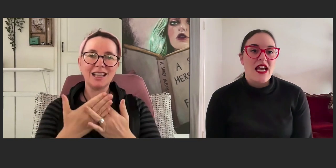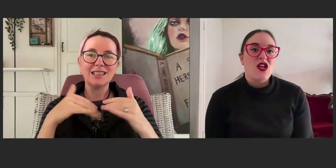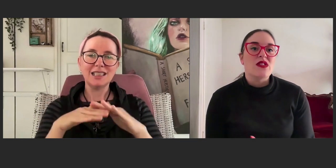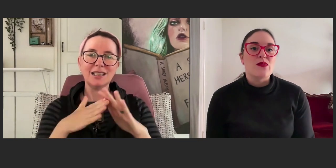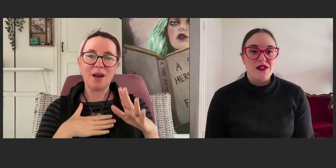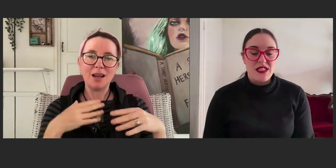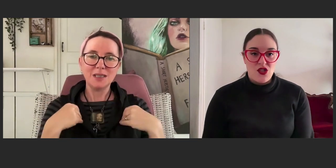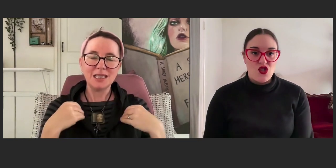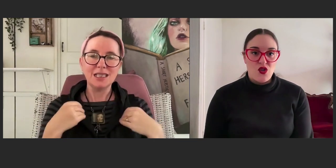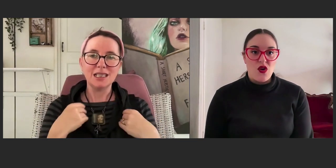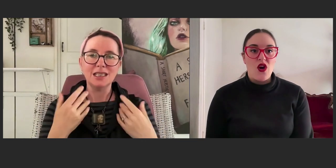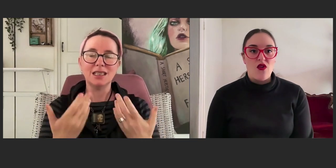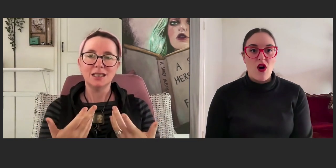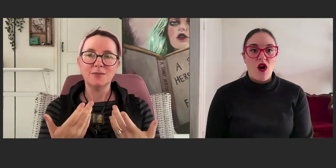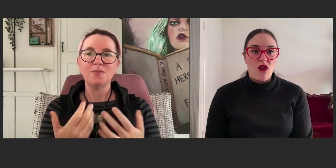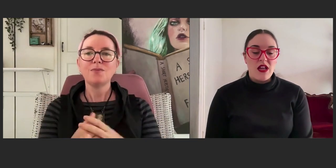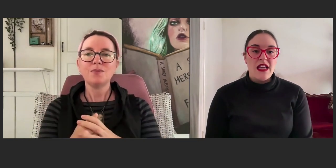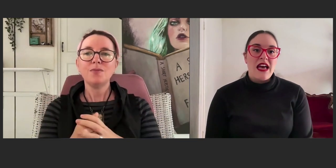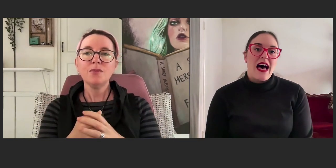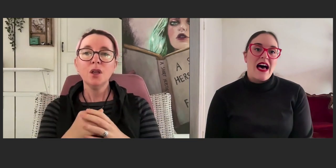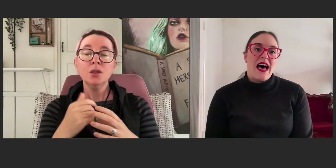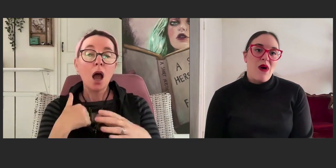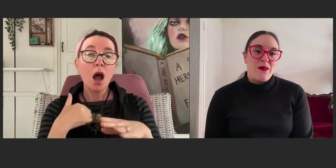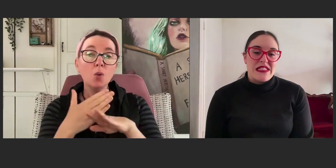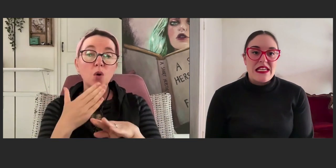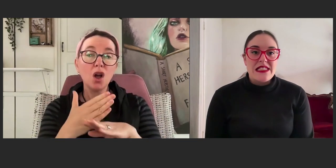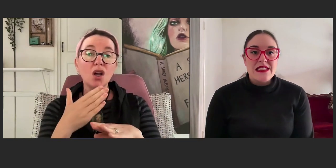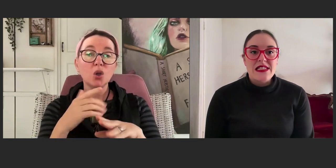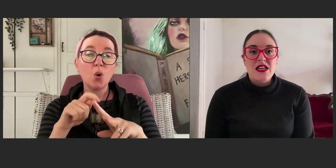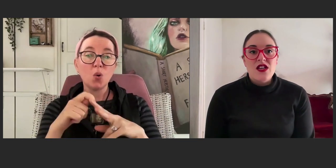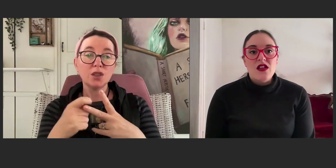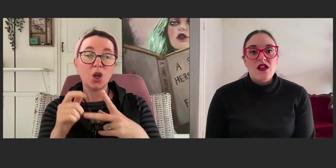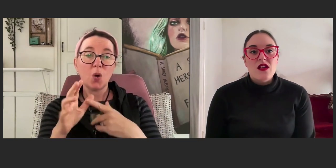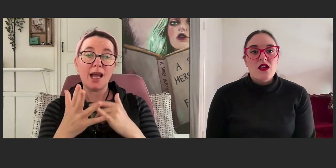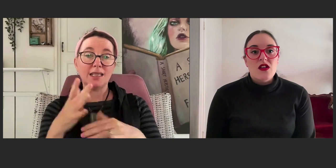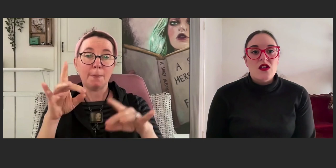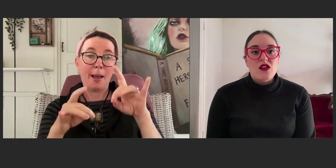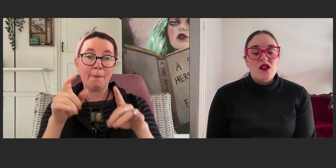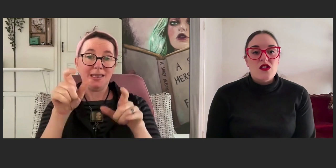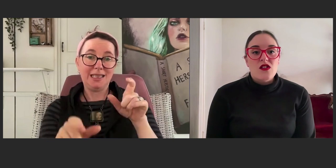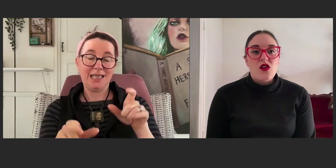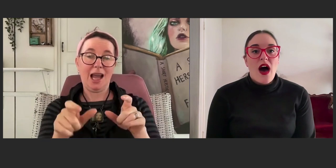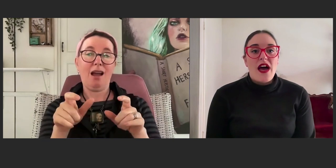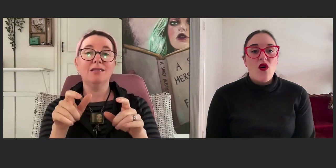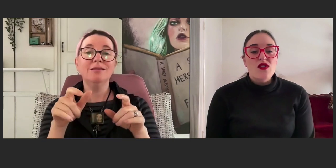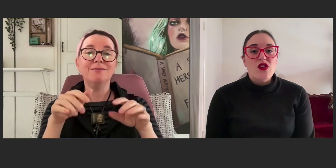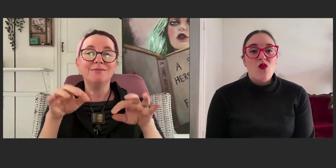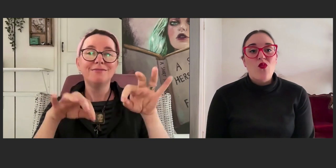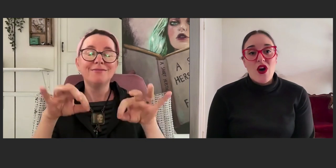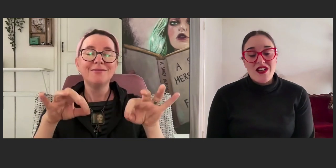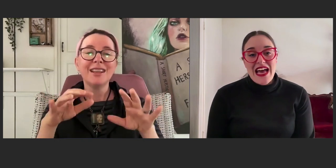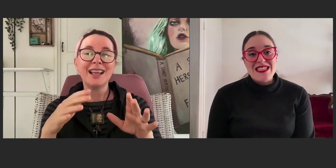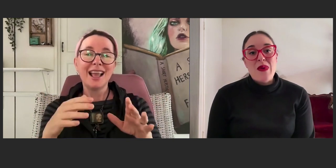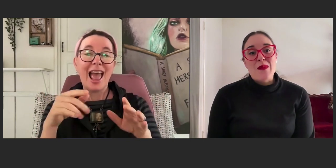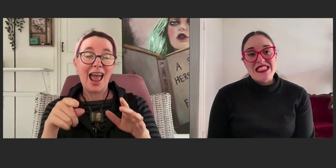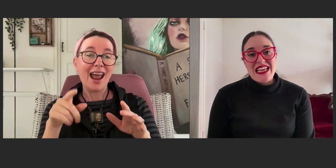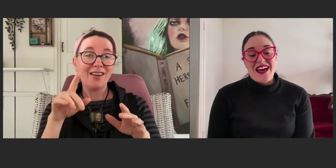it was built into her role in my business. So, I also worked as a puppeteer.